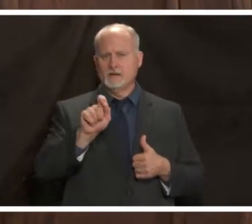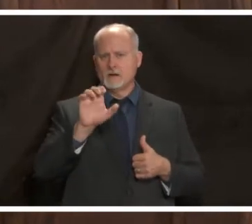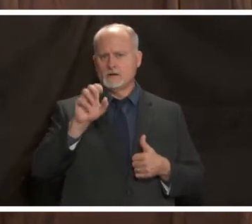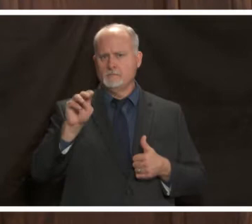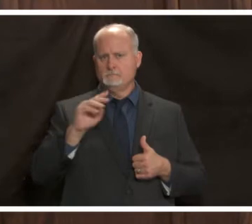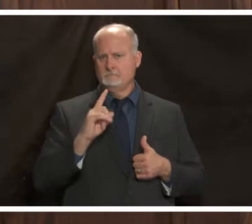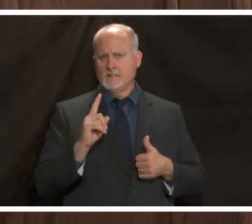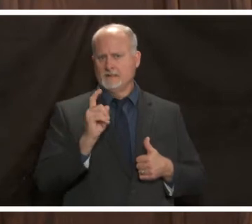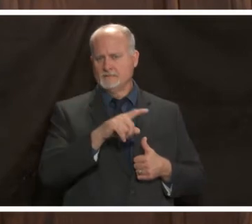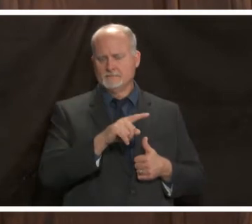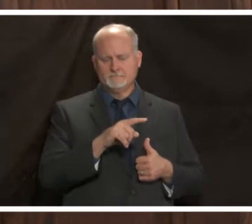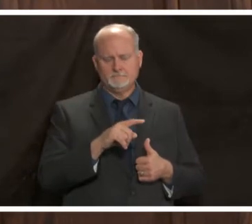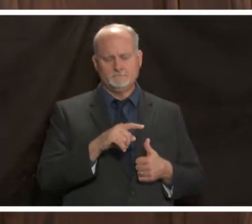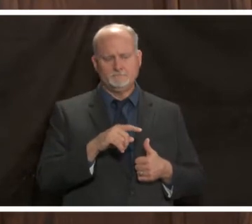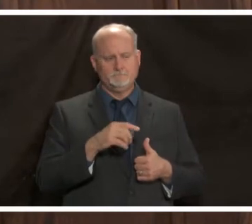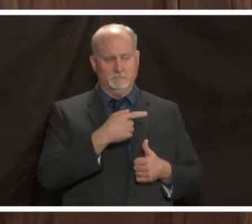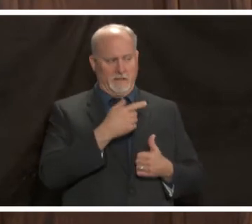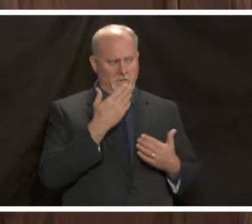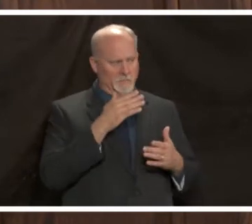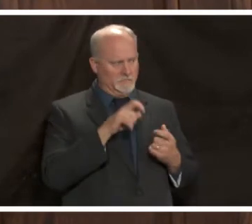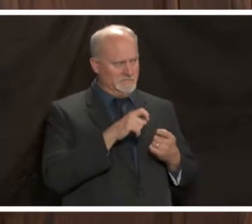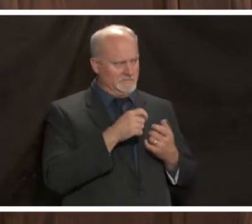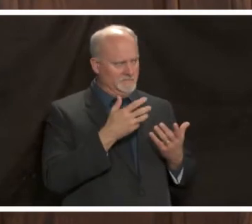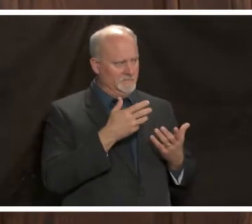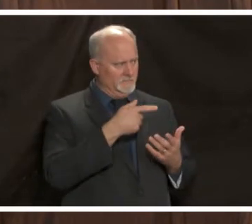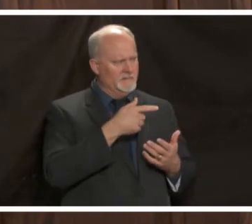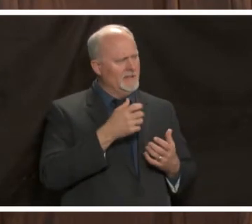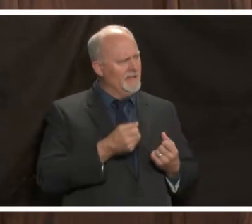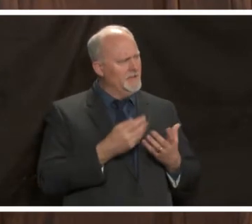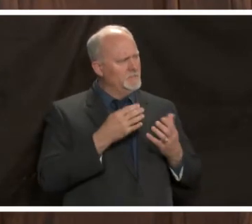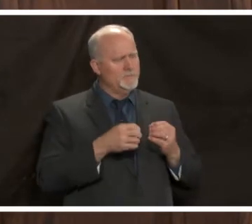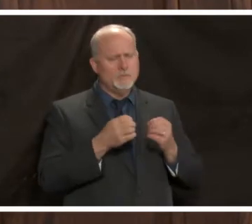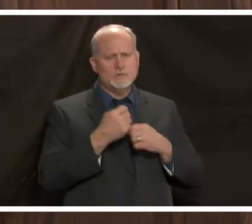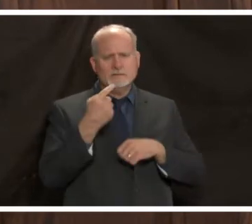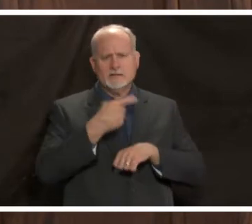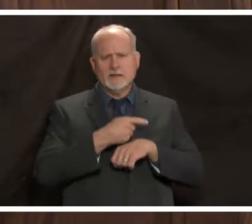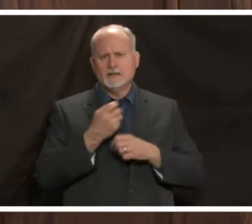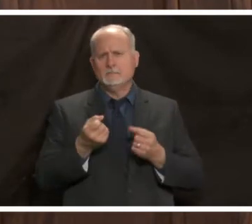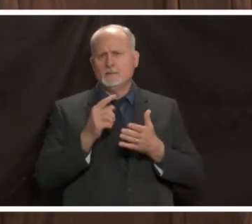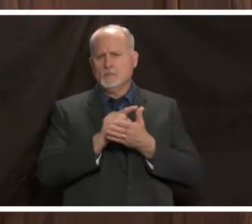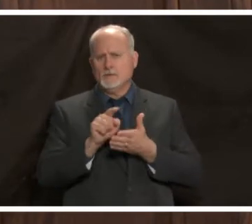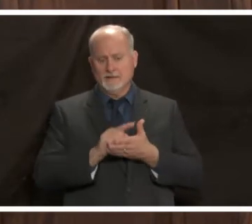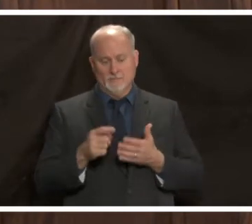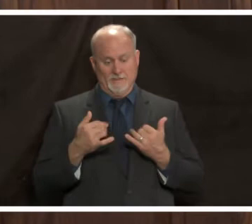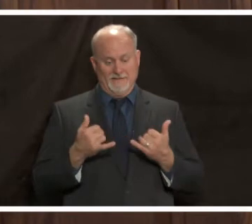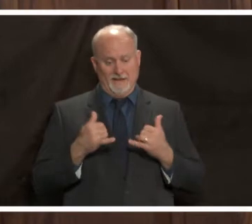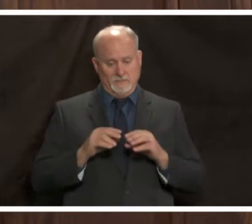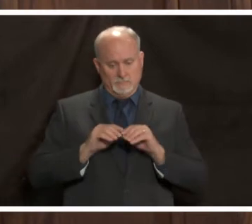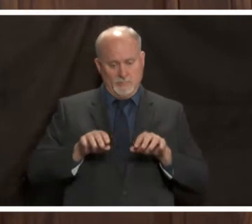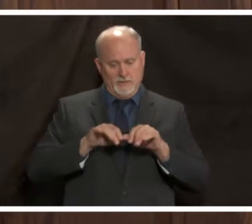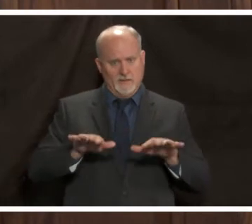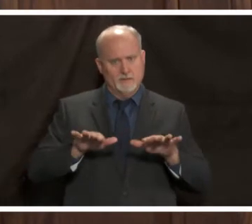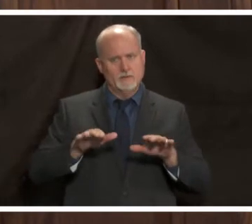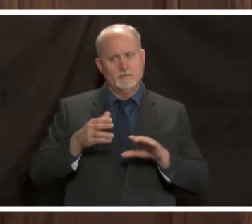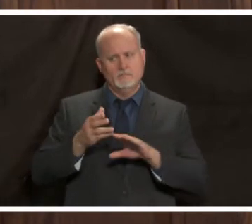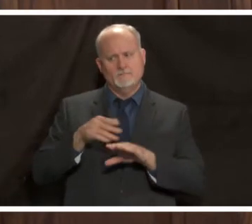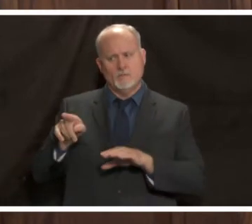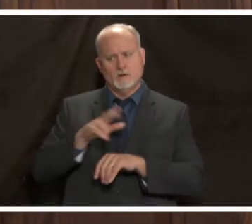and you know you might not have specifics but how many more days or weeks can we continue at the current rate of spread before hospitals reach or surpass